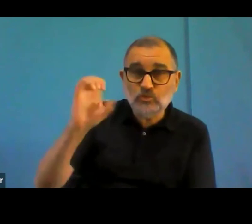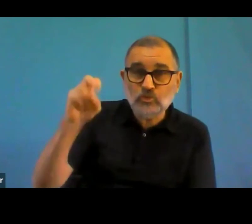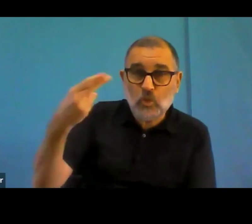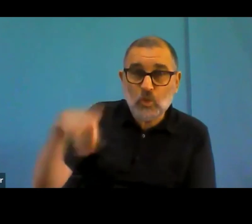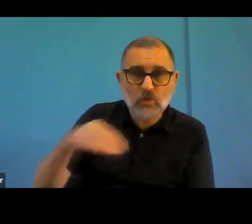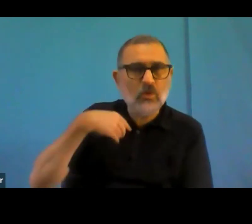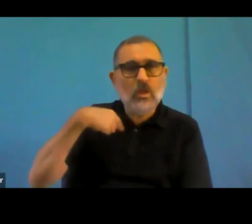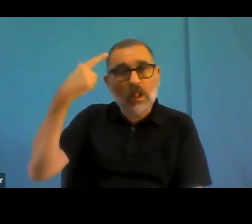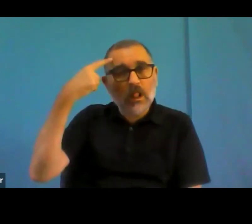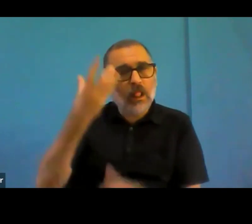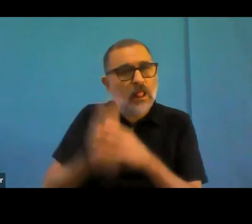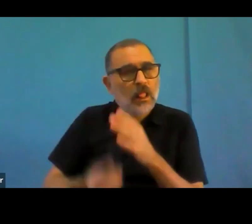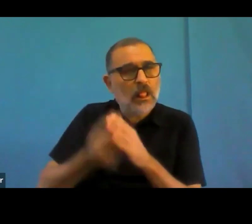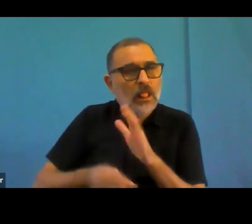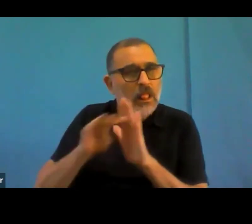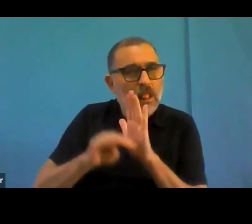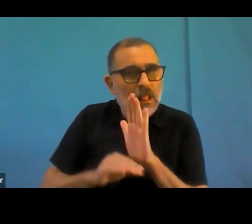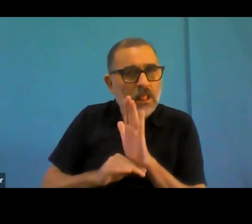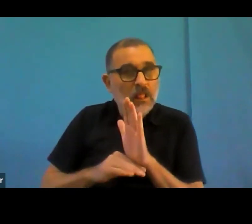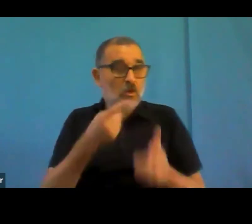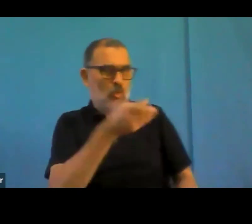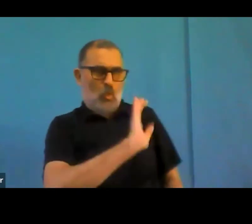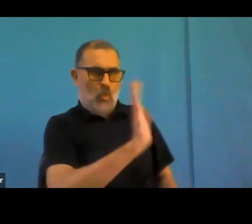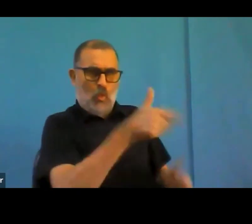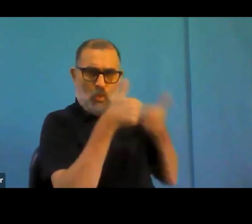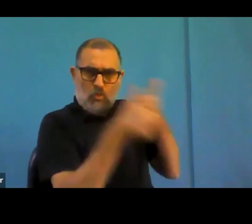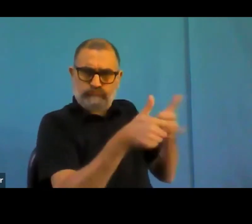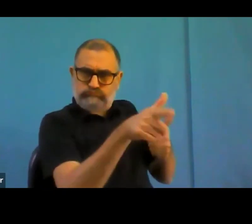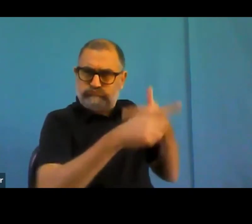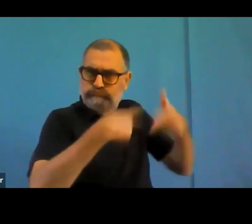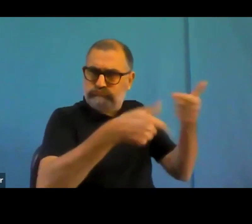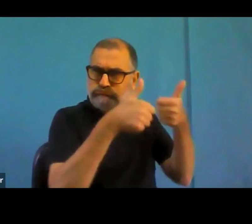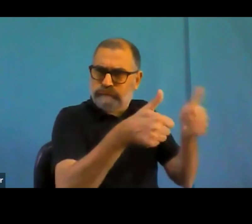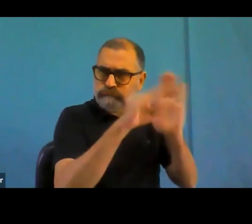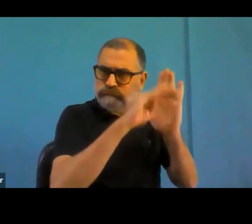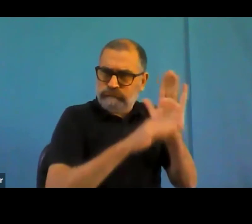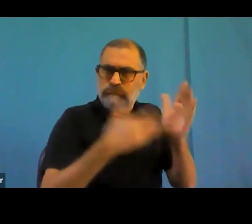So June, this is a slightly less interesting gift for you.